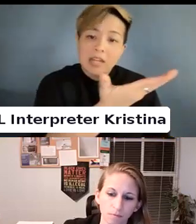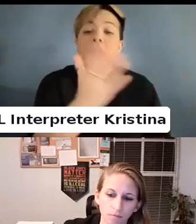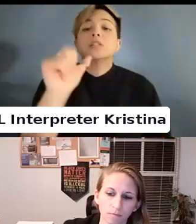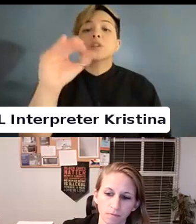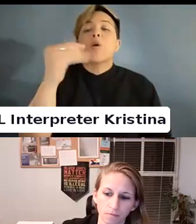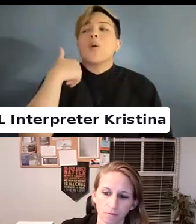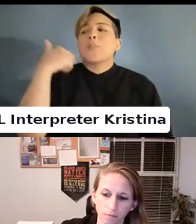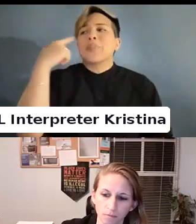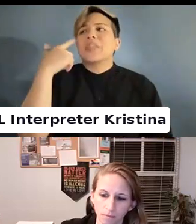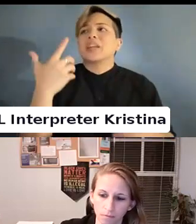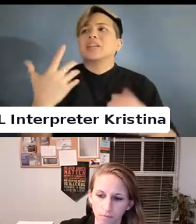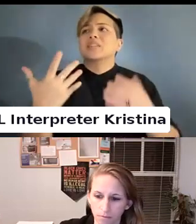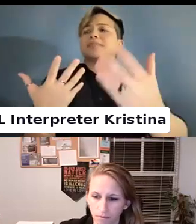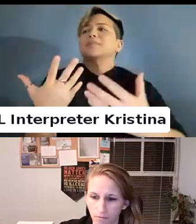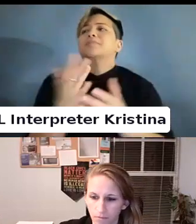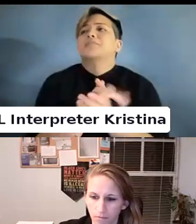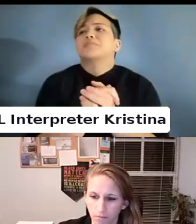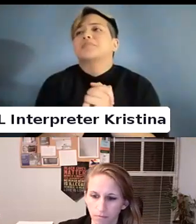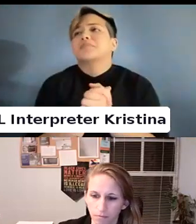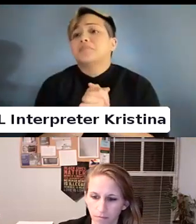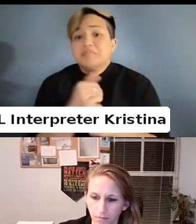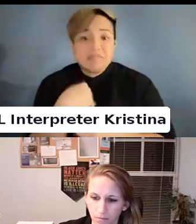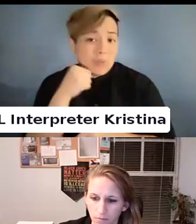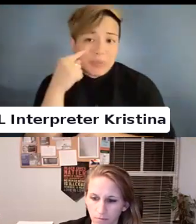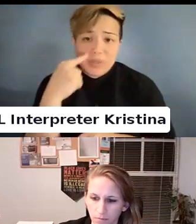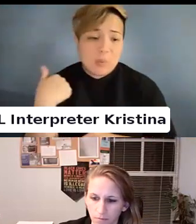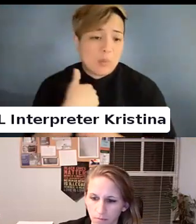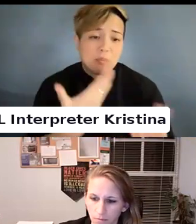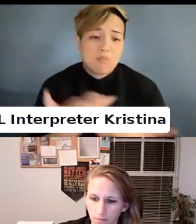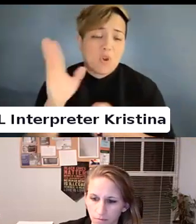I don't think we've brought up religion yet.